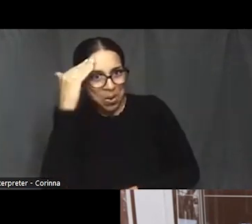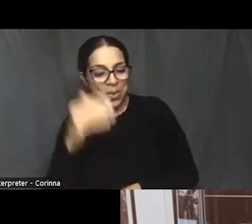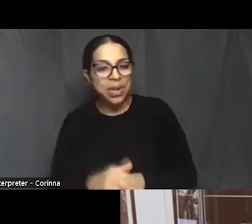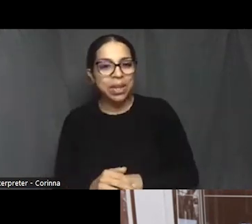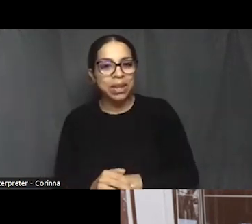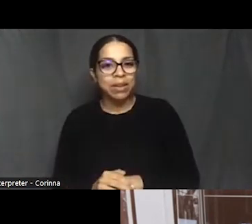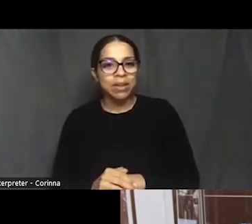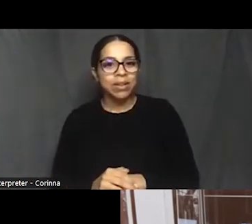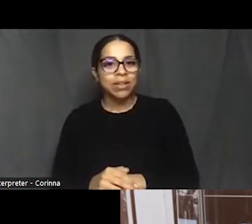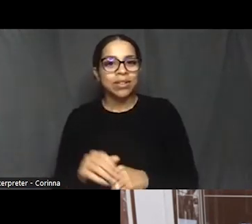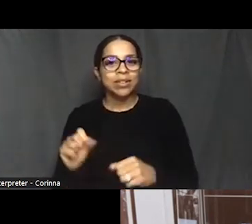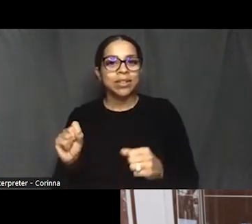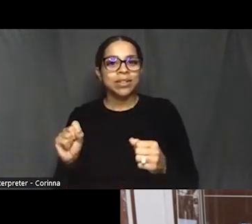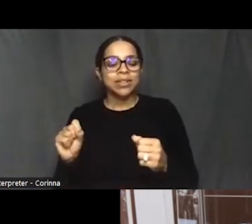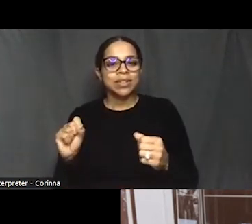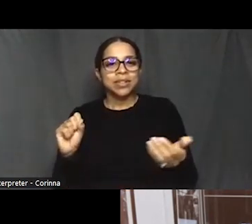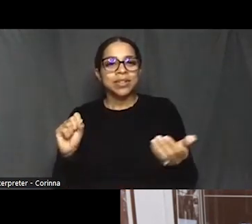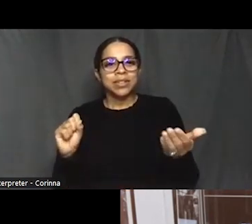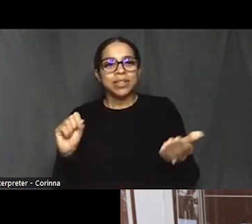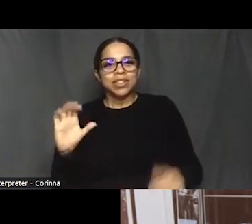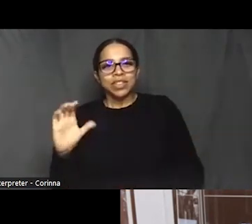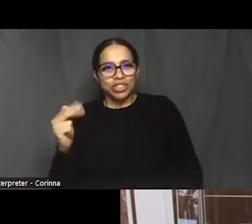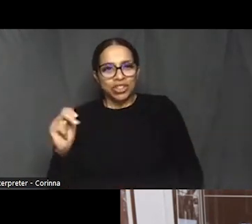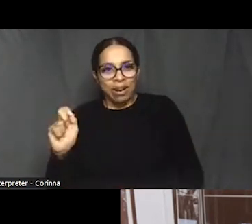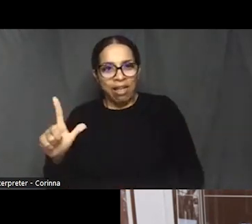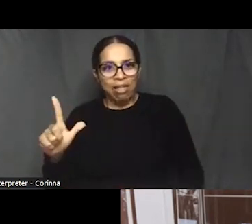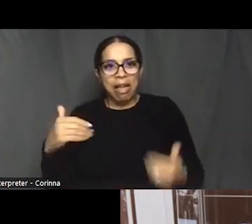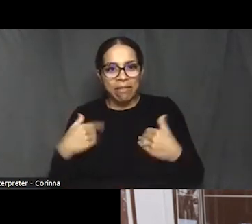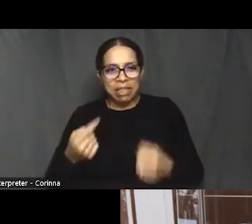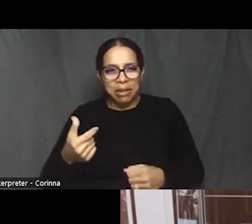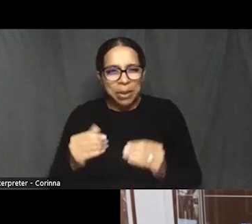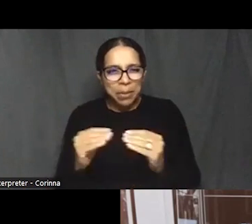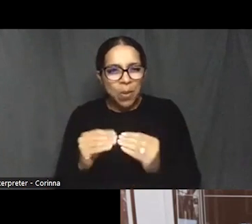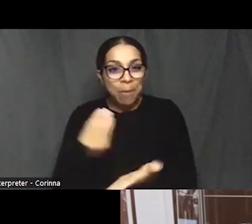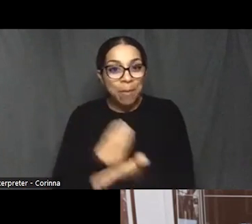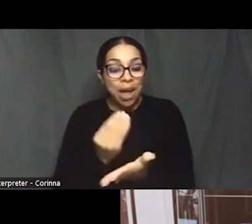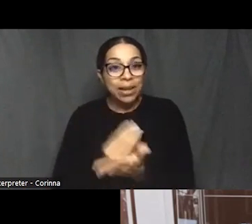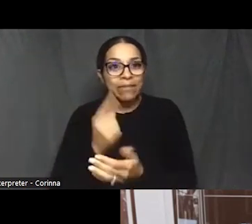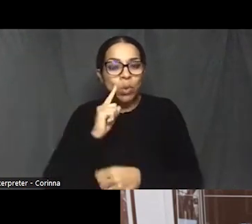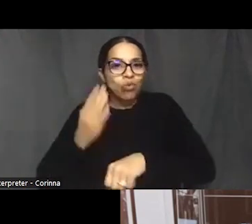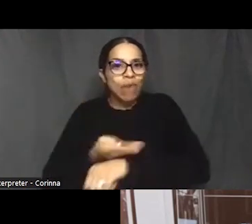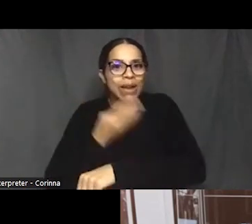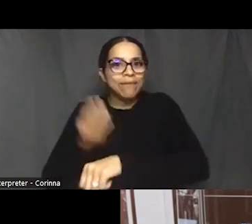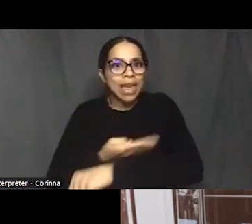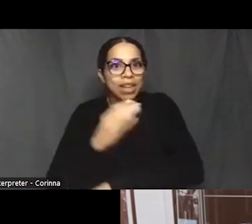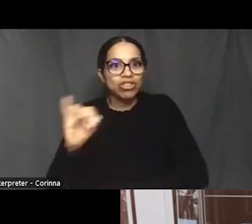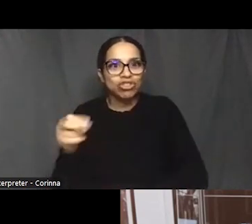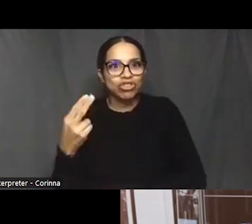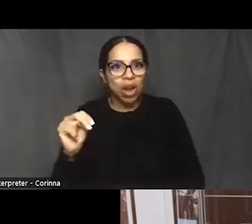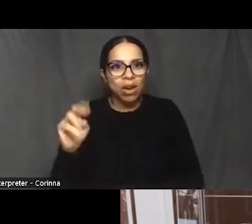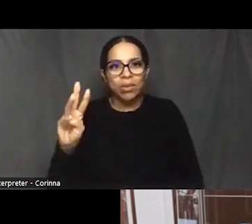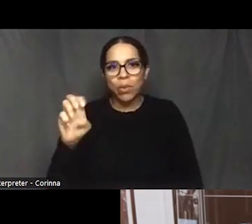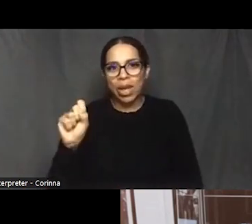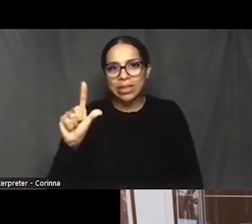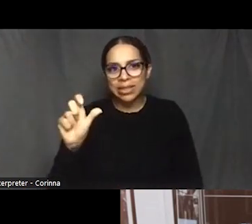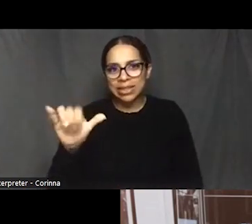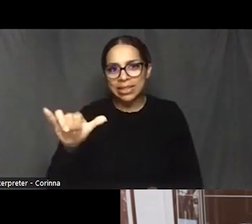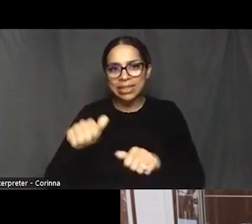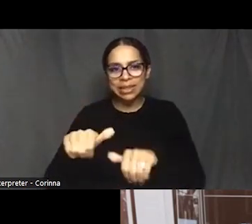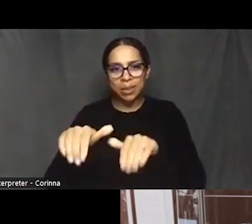a little bit of money in helping her to renovate John Wesley. But we also calling them to take a closer look at other black projects